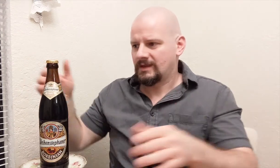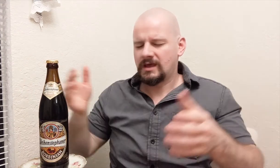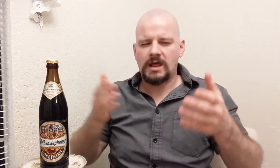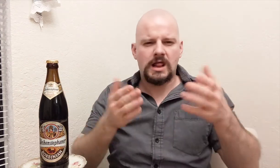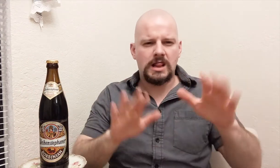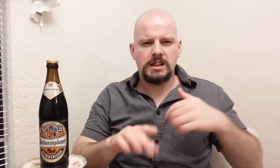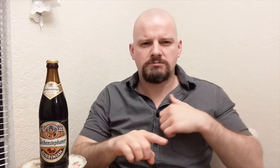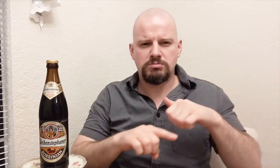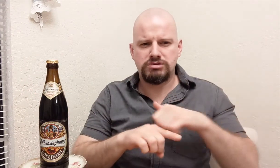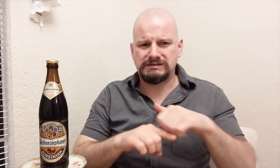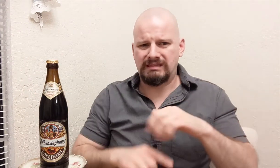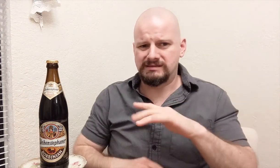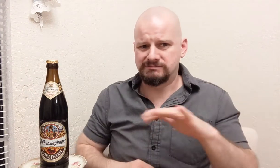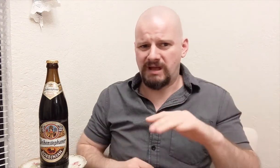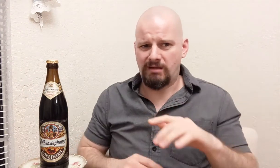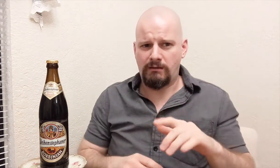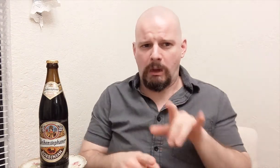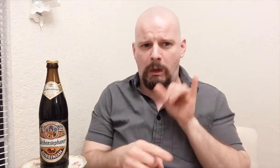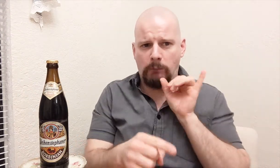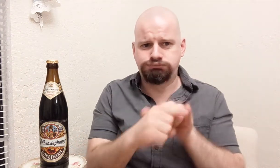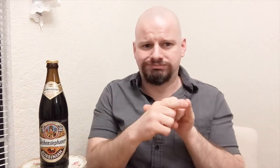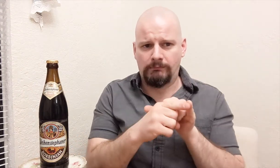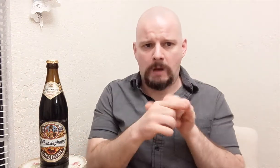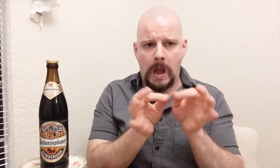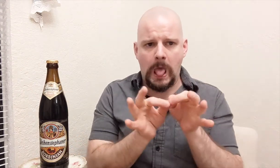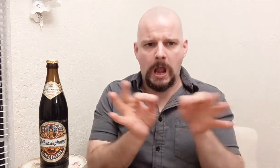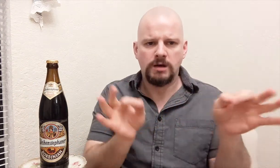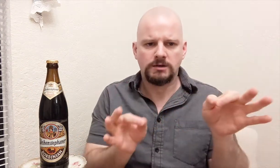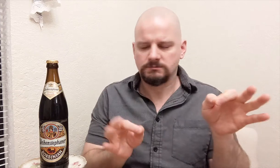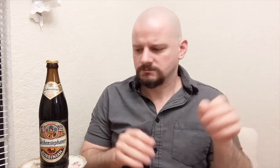Let me practise the spelling, it's a long word.